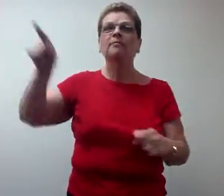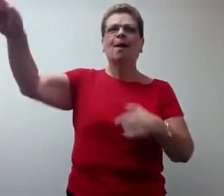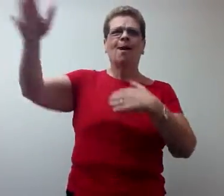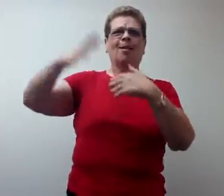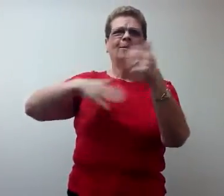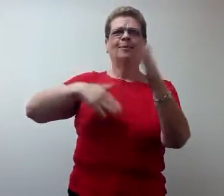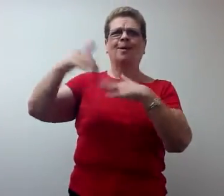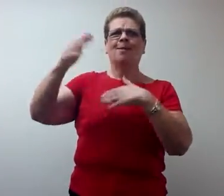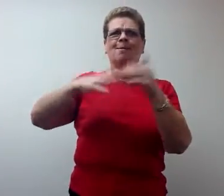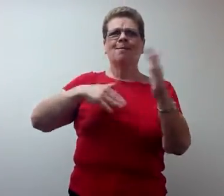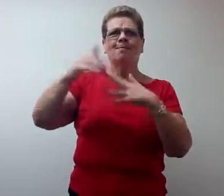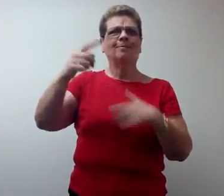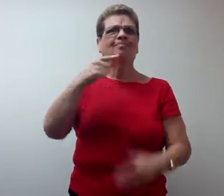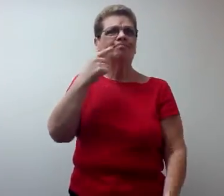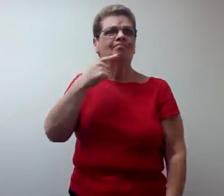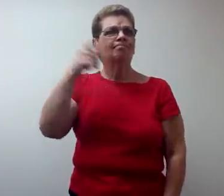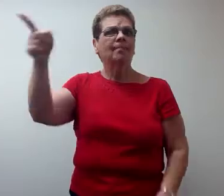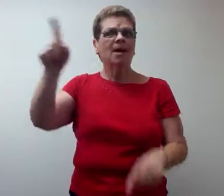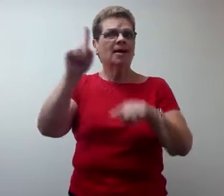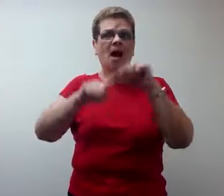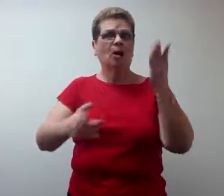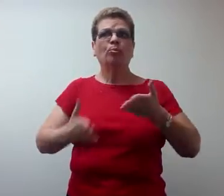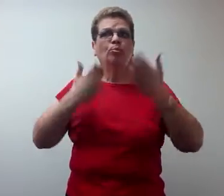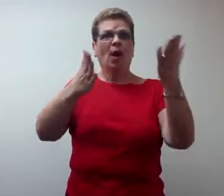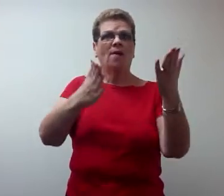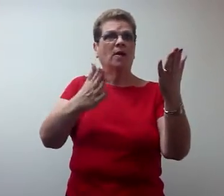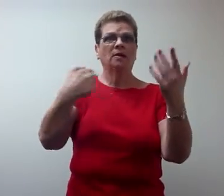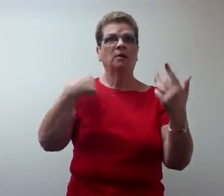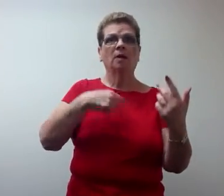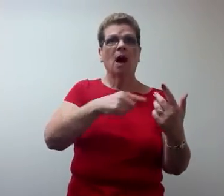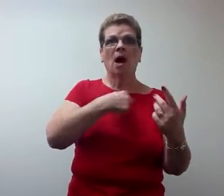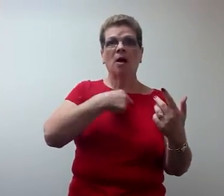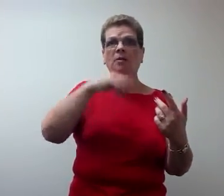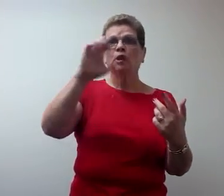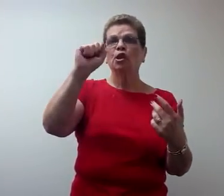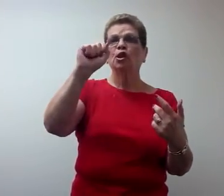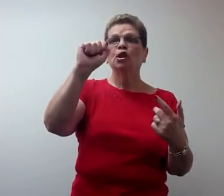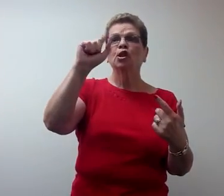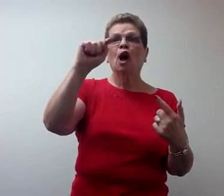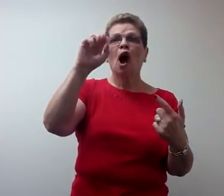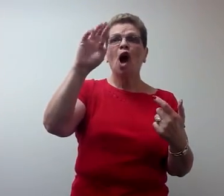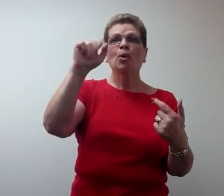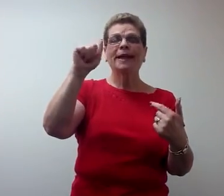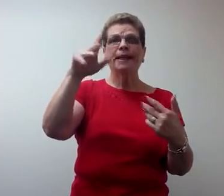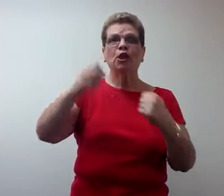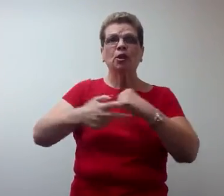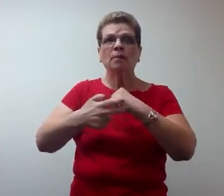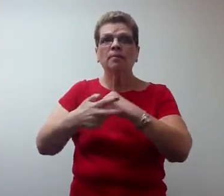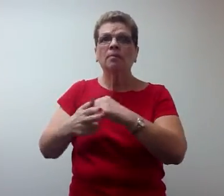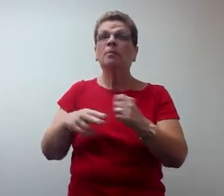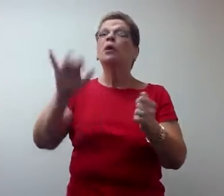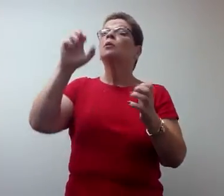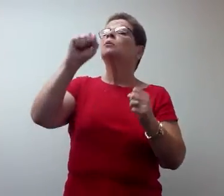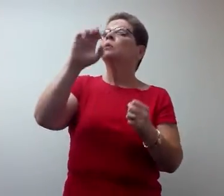They also stated that they could not provide the storage,